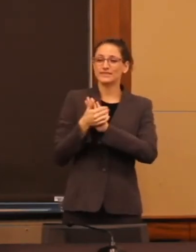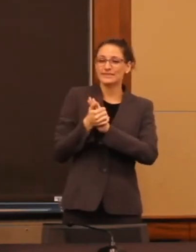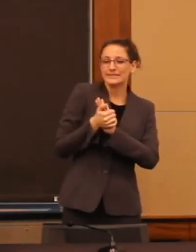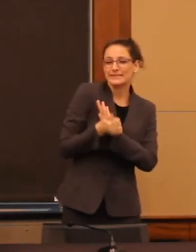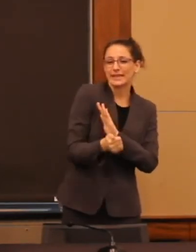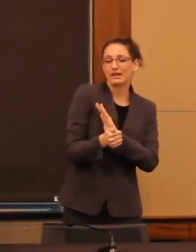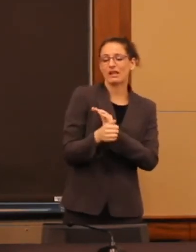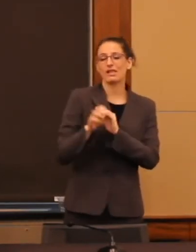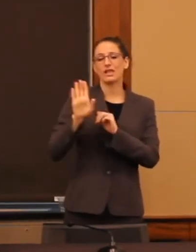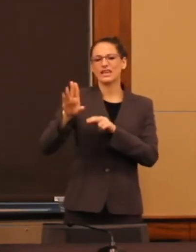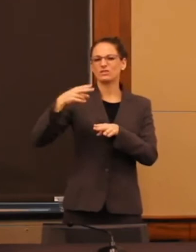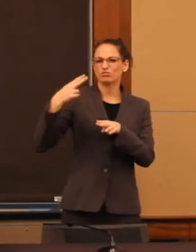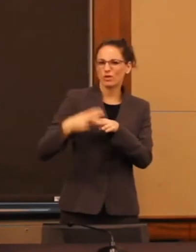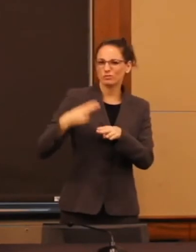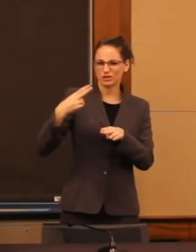achieving these goals.